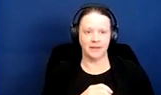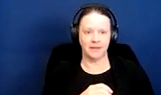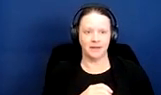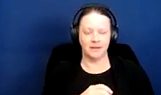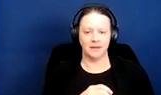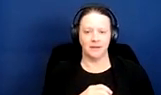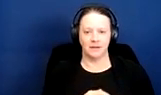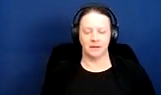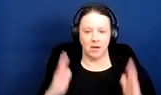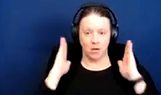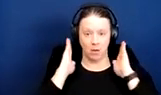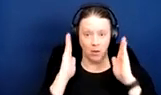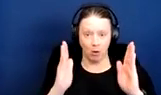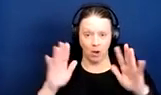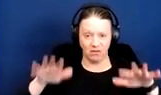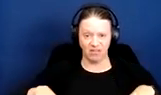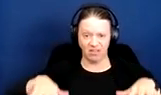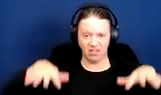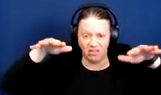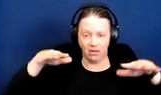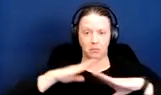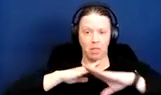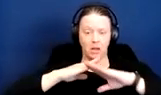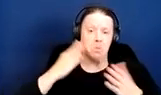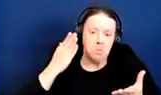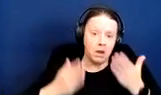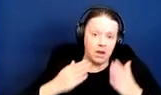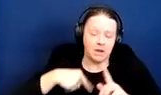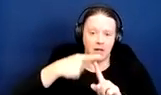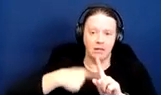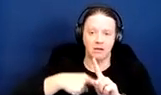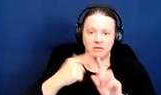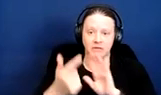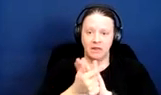Having clutter block your hallway may be a lease violation here.